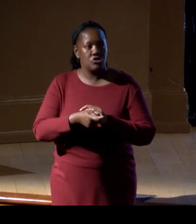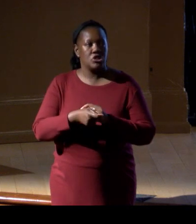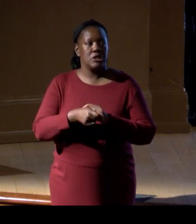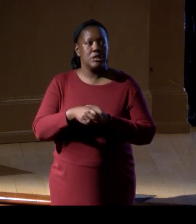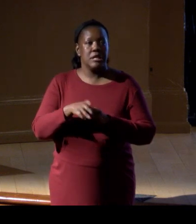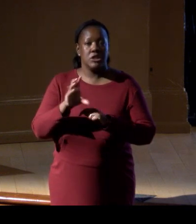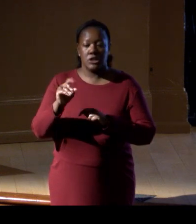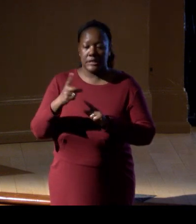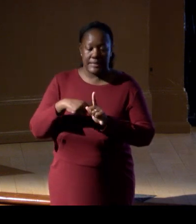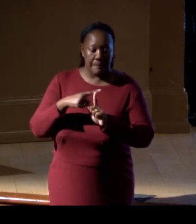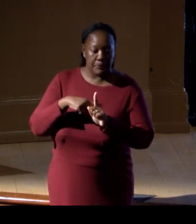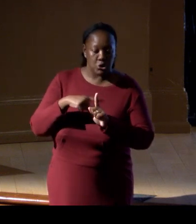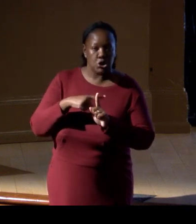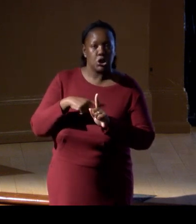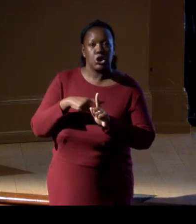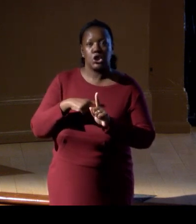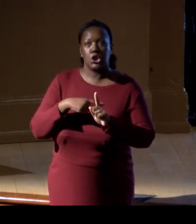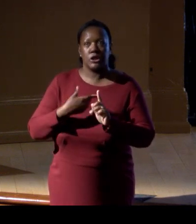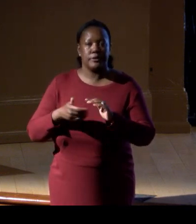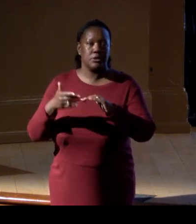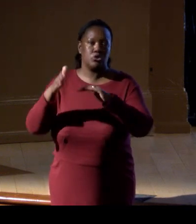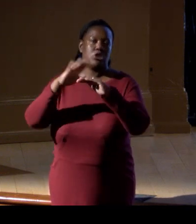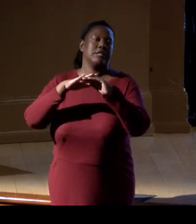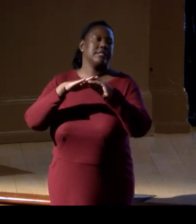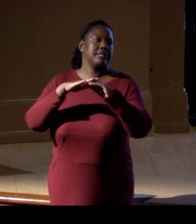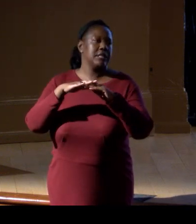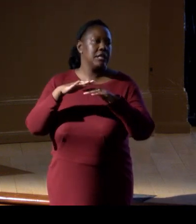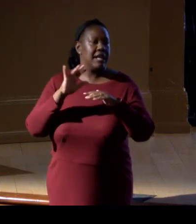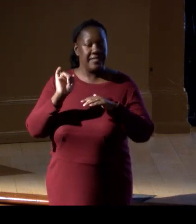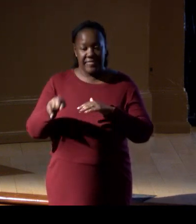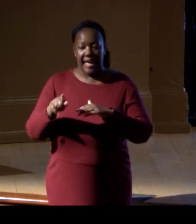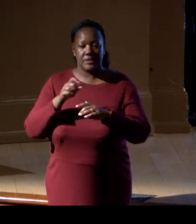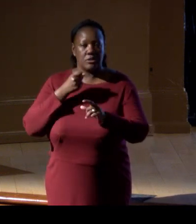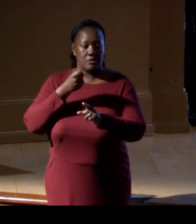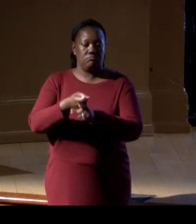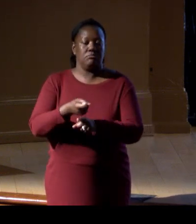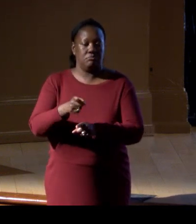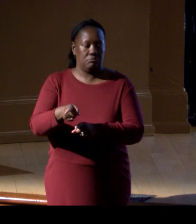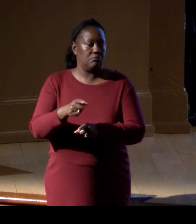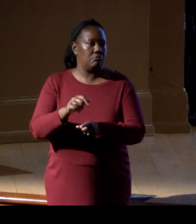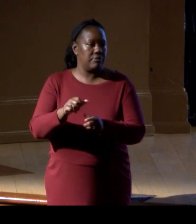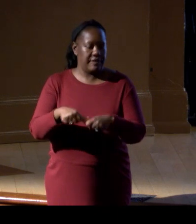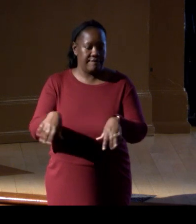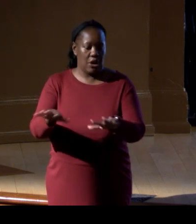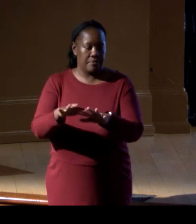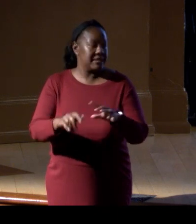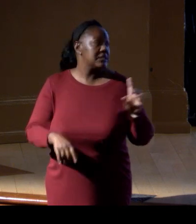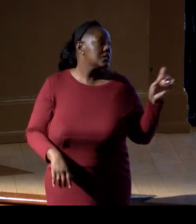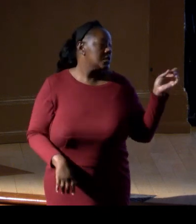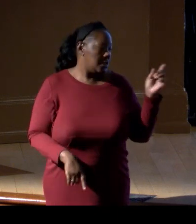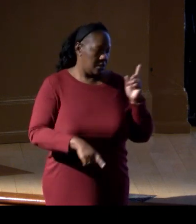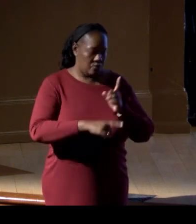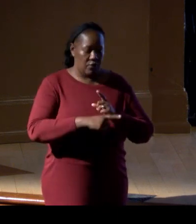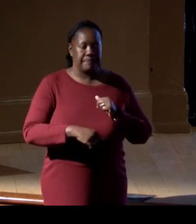see a temperature rise, or something like that, it would be changed. So how do you- Yes, how do we protect against climate change?